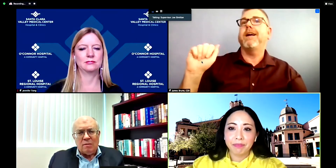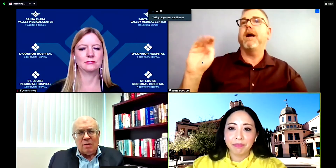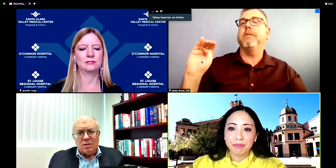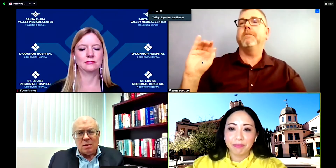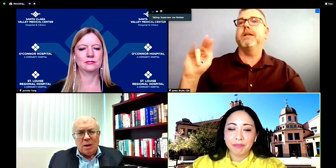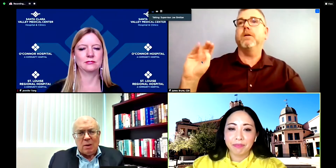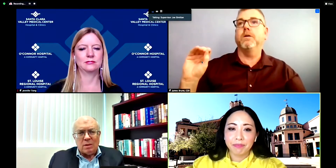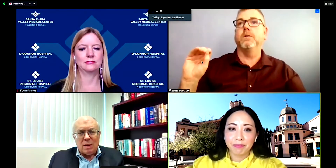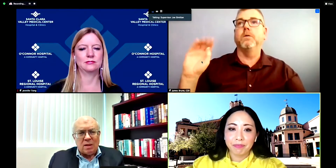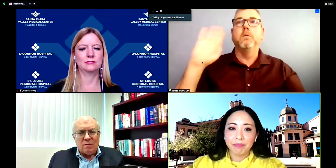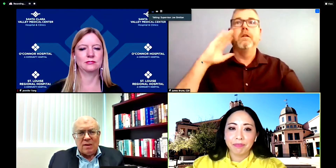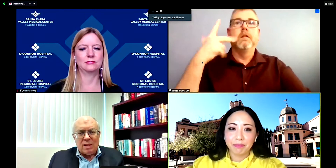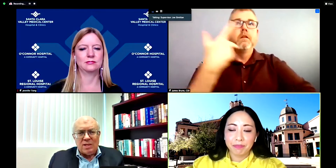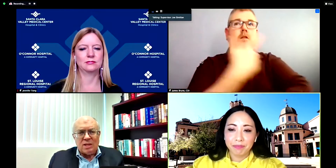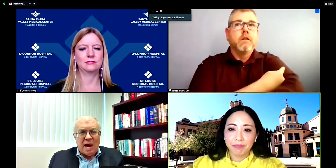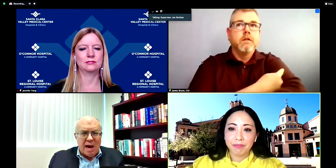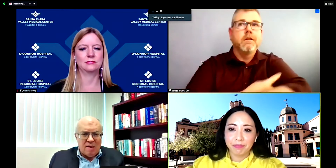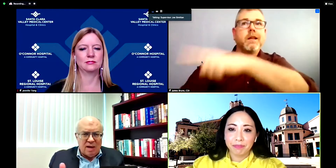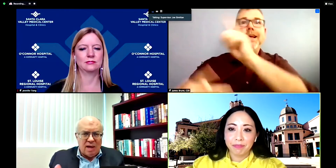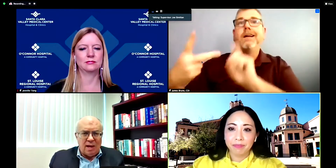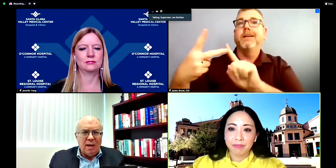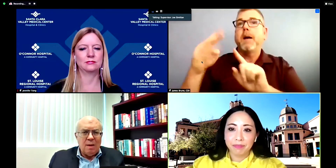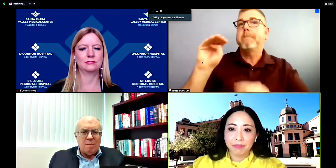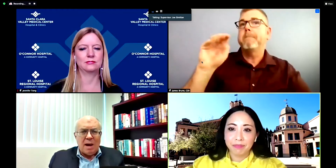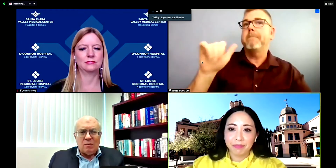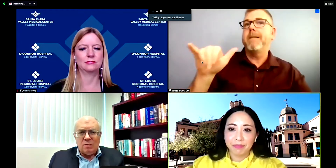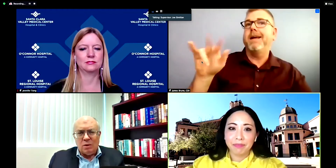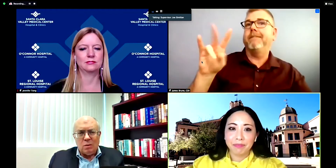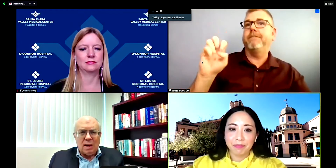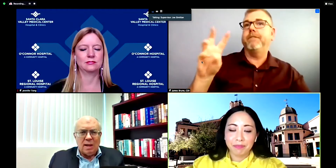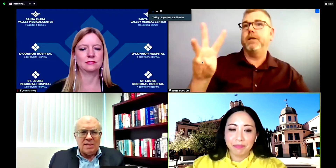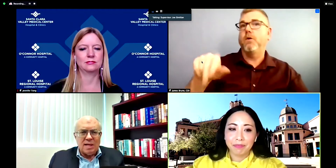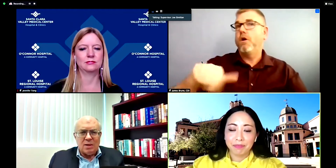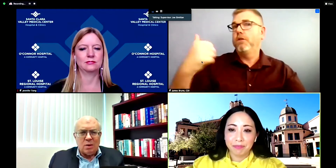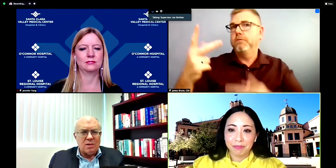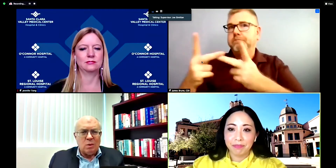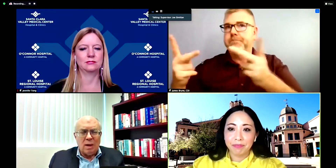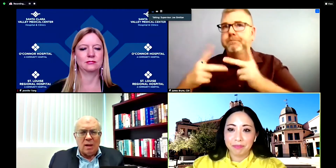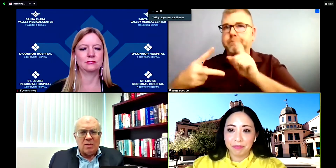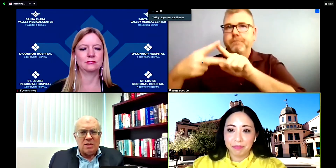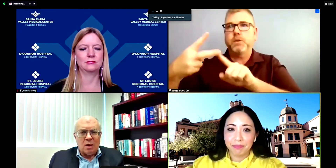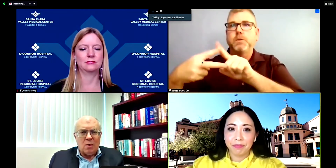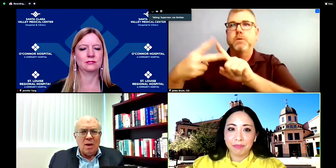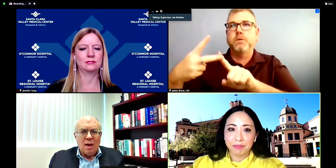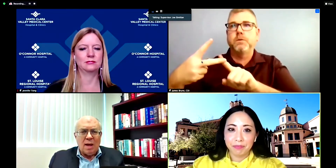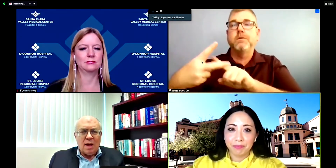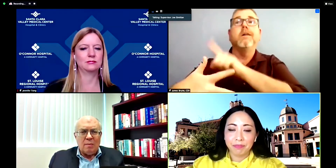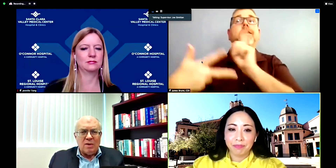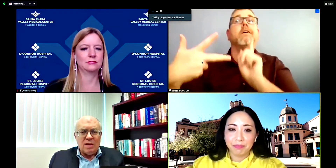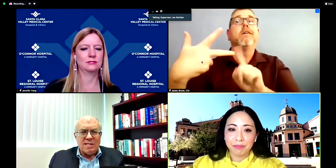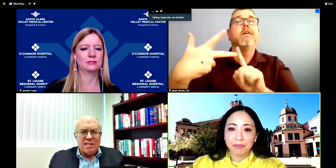The folks at the Palo Alto Medical Foundation have a Mountain View Center as well, so this